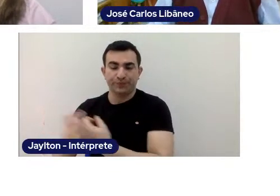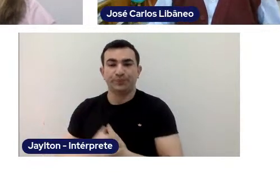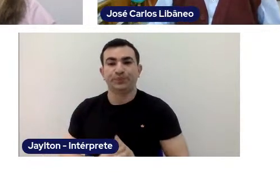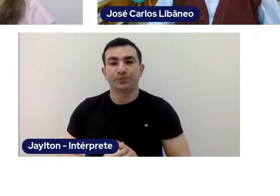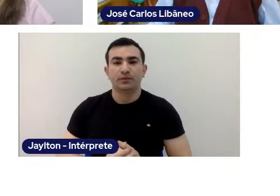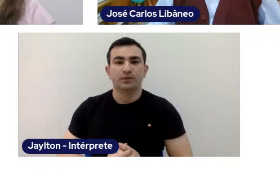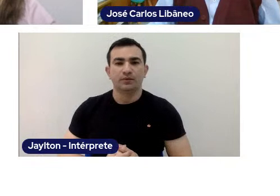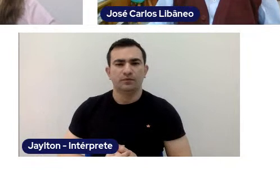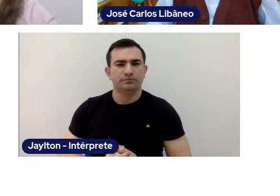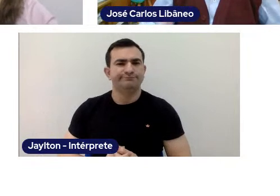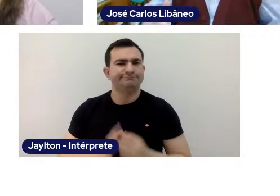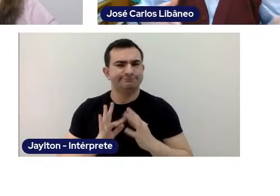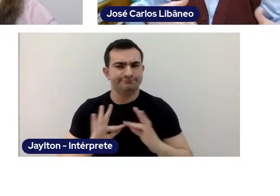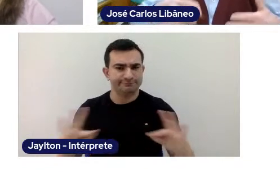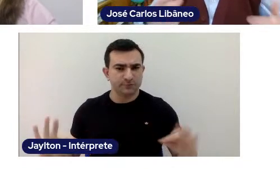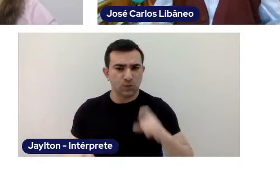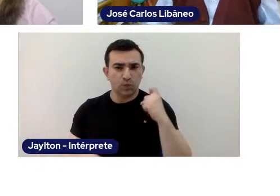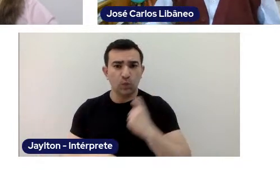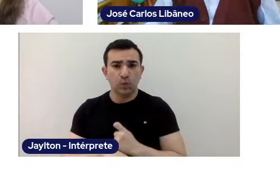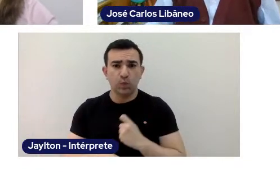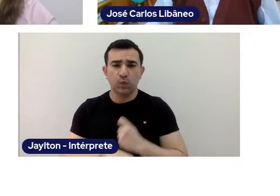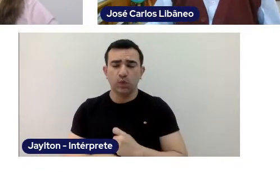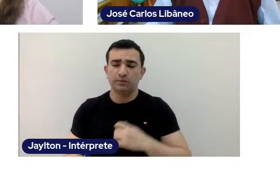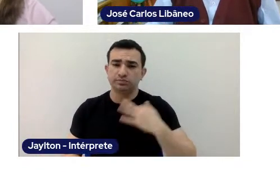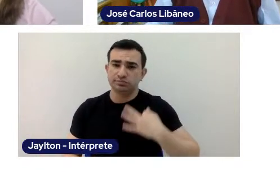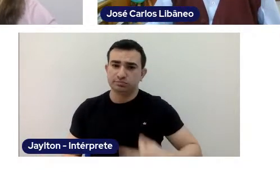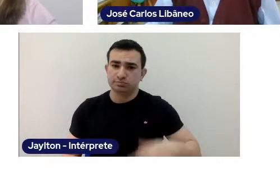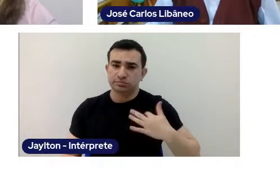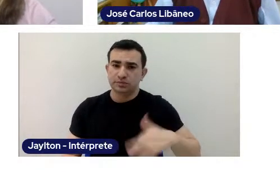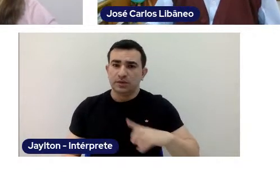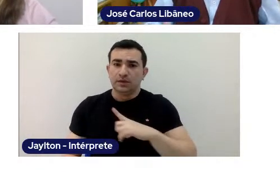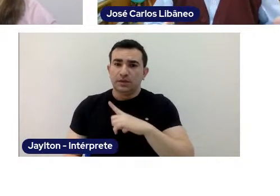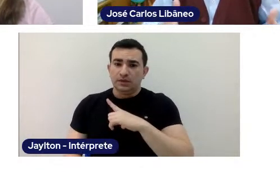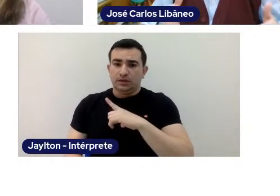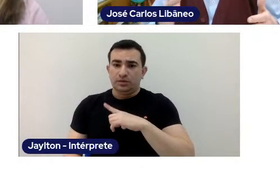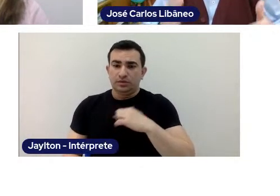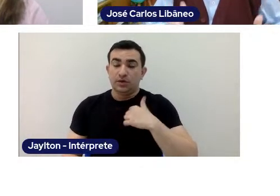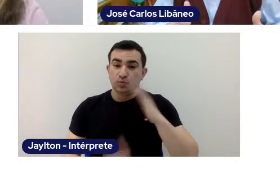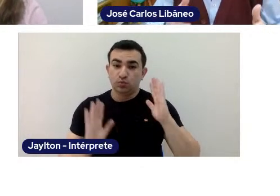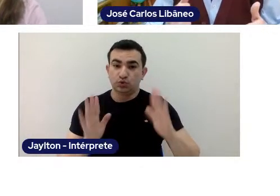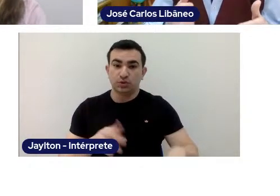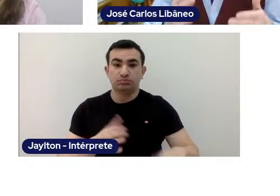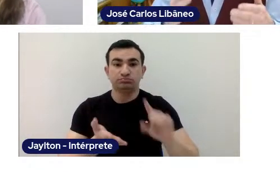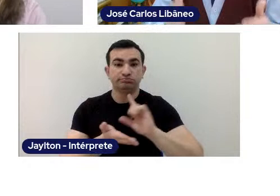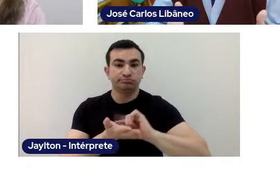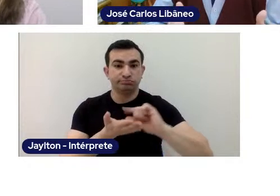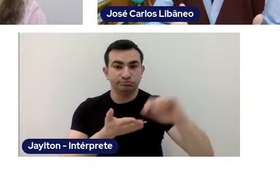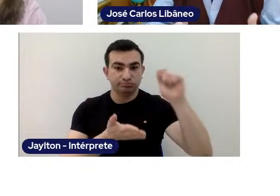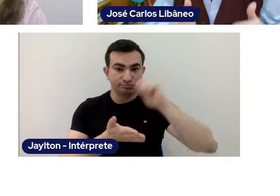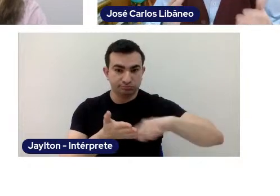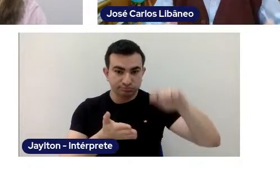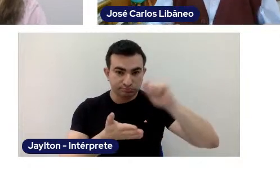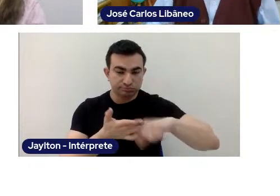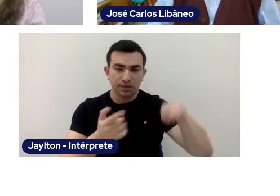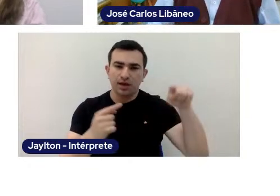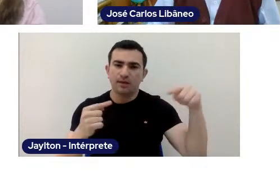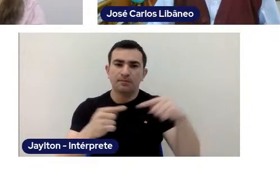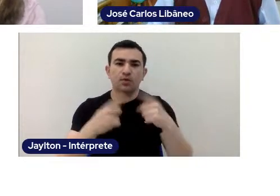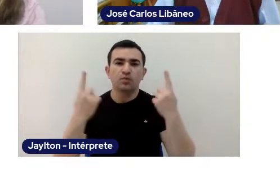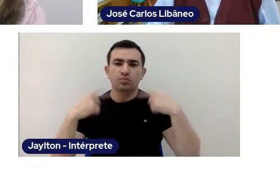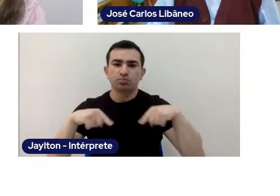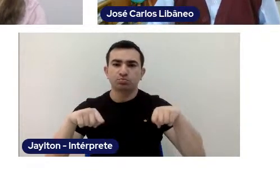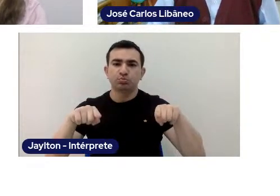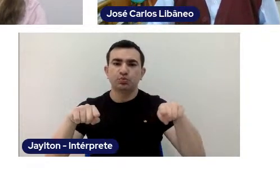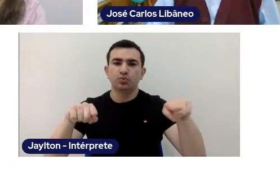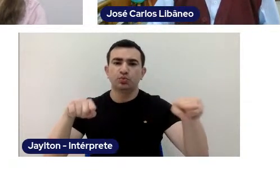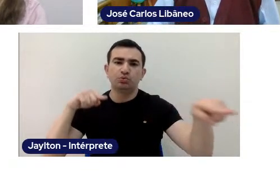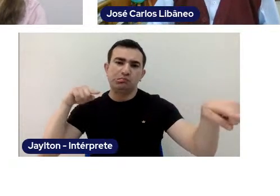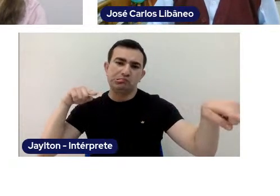and I have already written an article about this that I have titled "Brazilian Public School Perverse Duality"